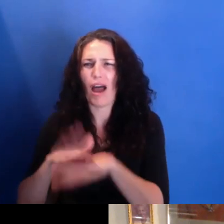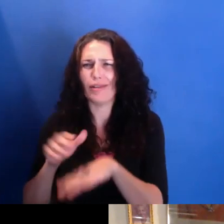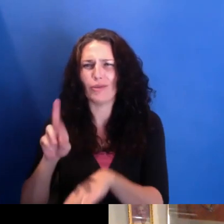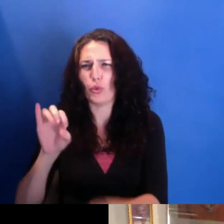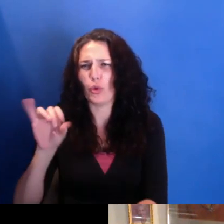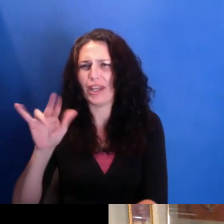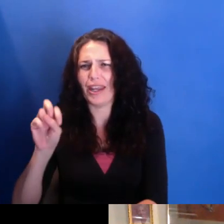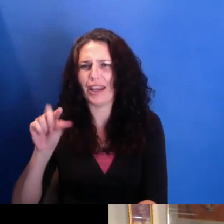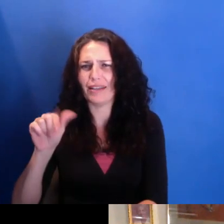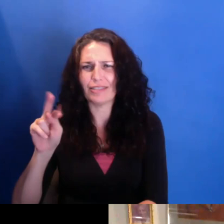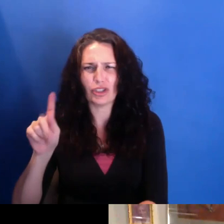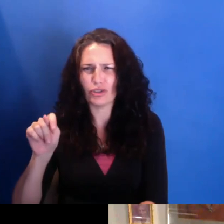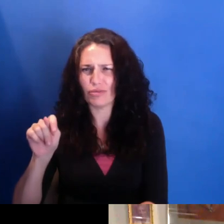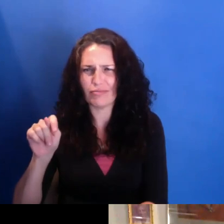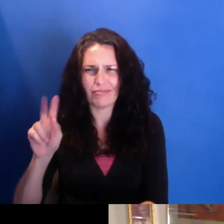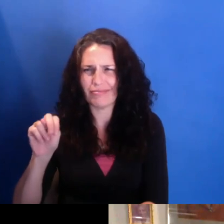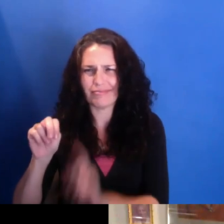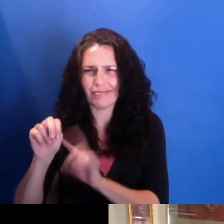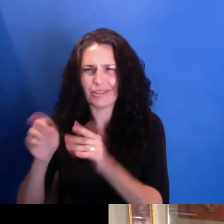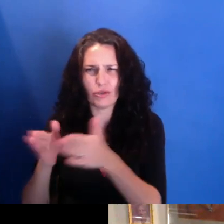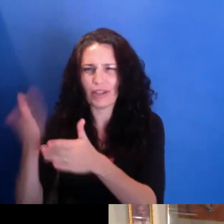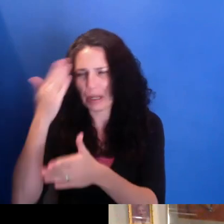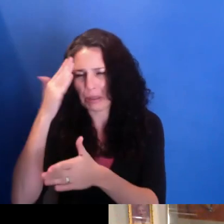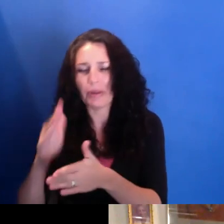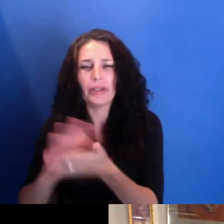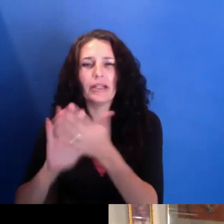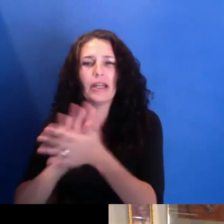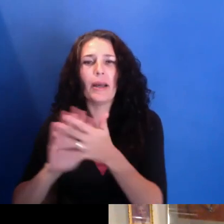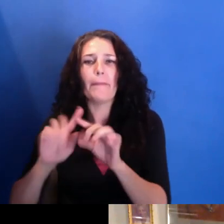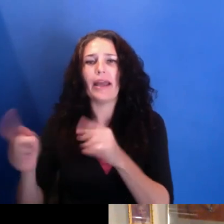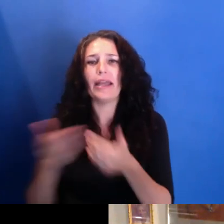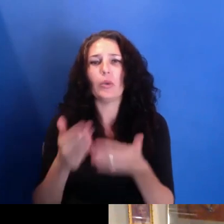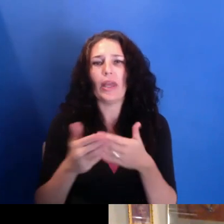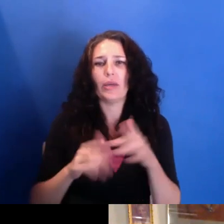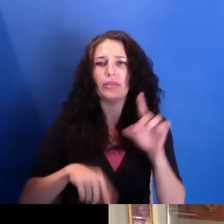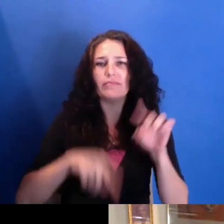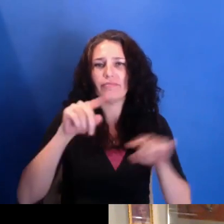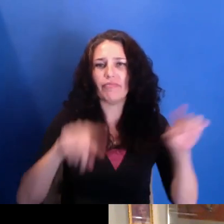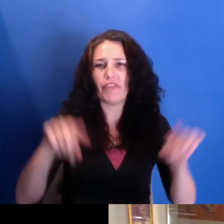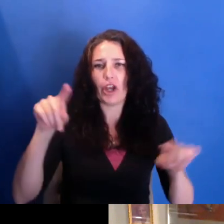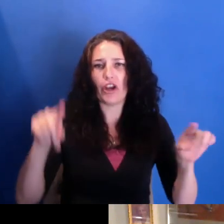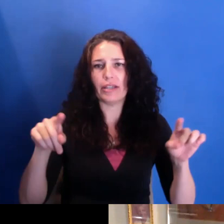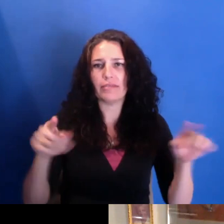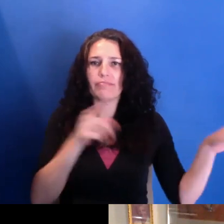Third Room Newsreel, and DCTV. And, you know, all across the country, there was this infrastructure of media arts centers.